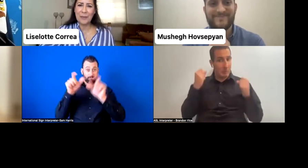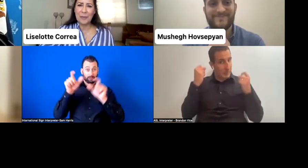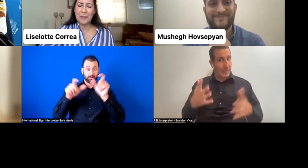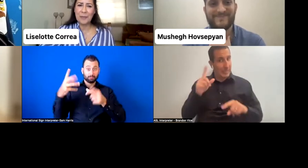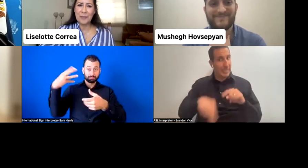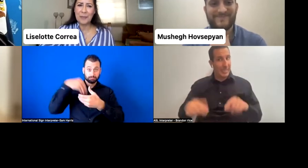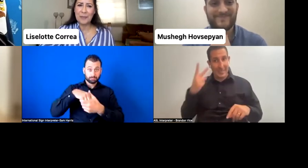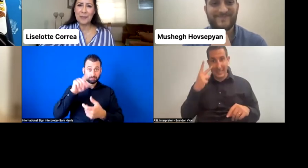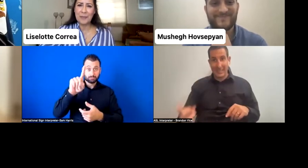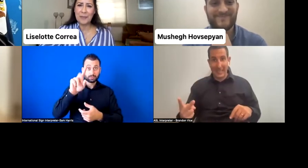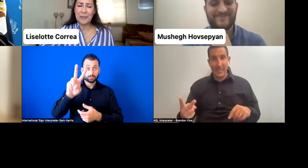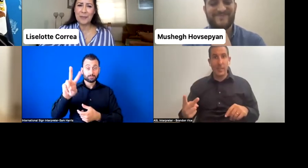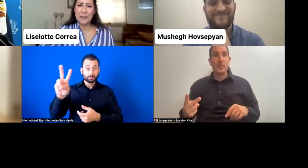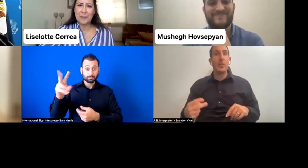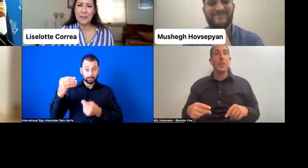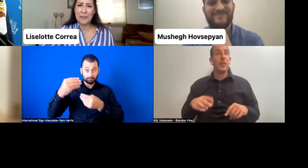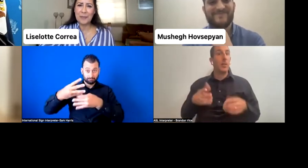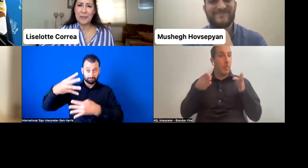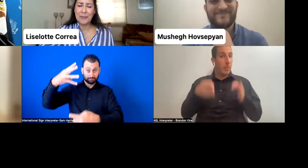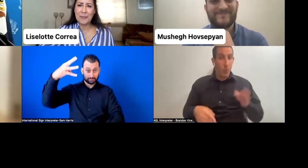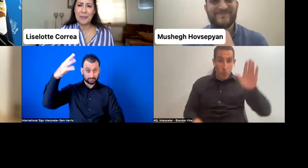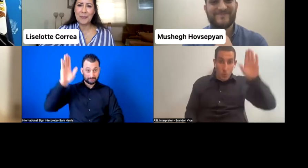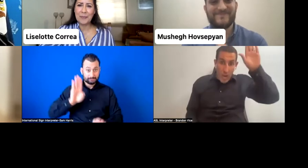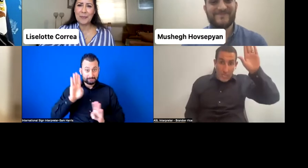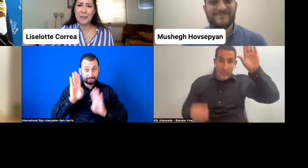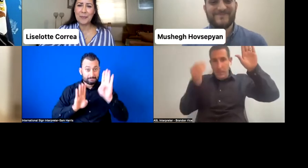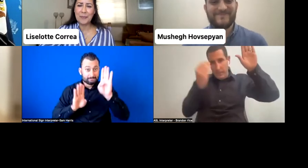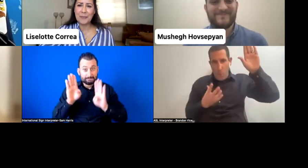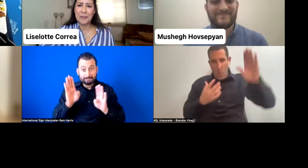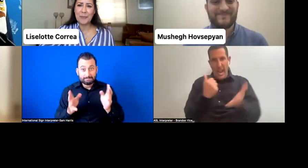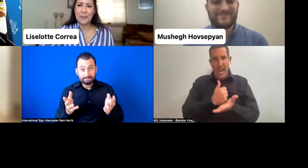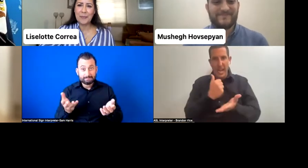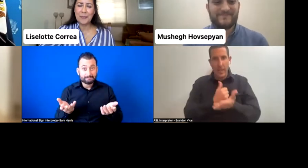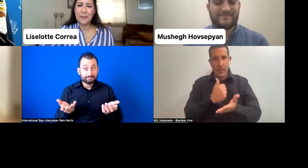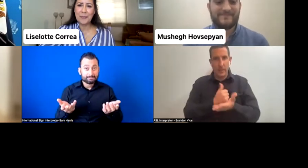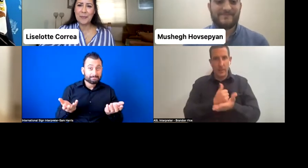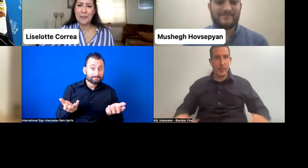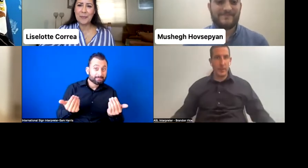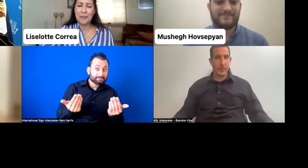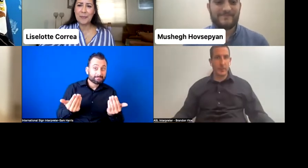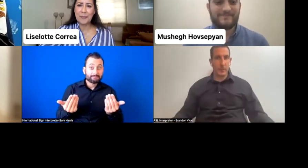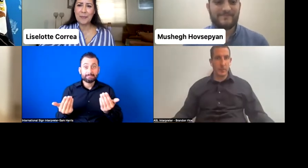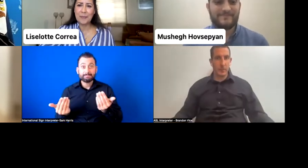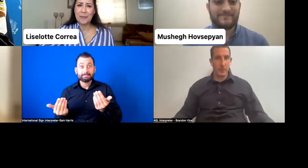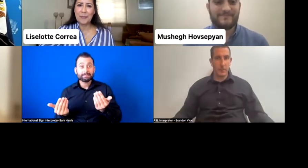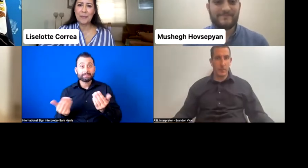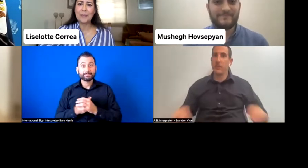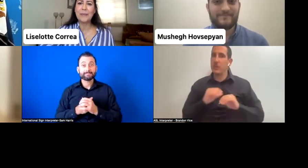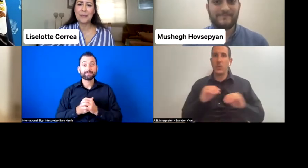has a view, if somebody is raising their hand, please let me know. At this moment-- this is Janean. We have no hands raised. No hand.